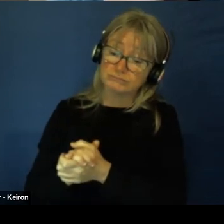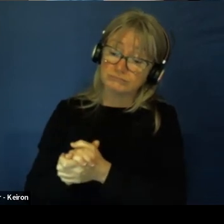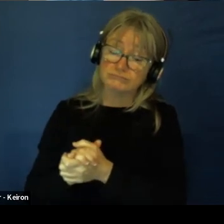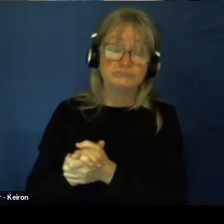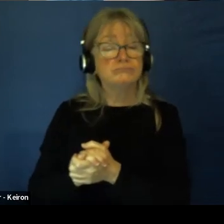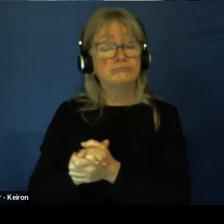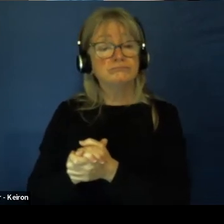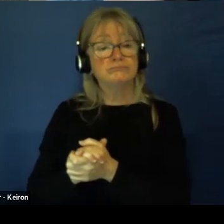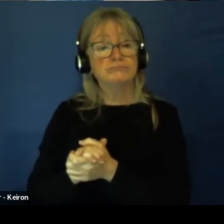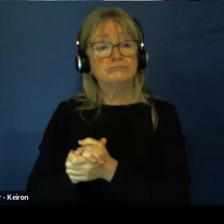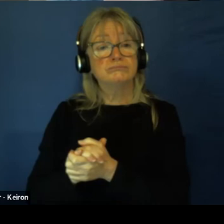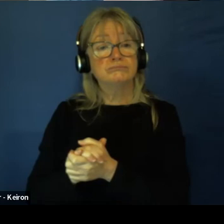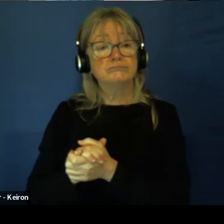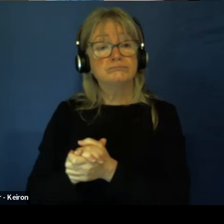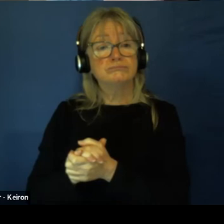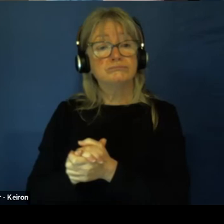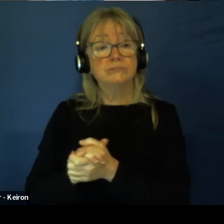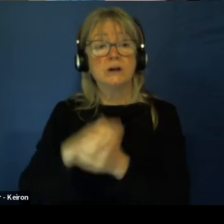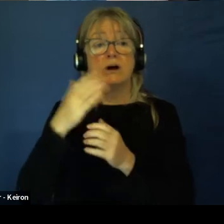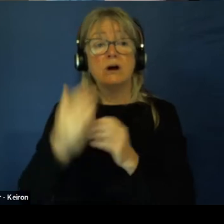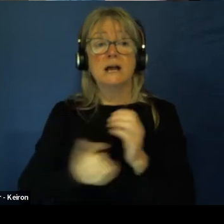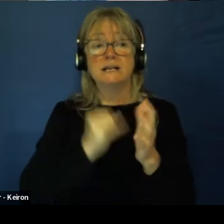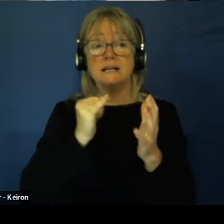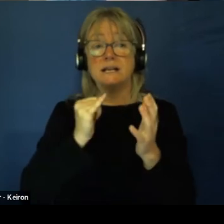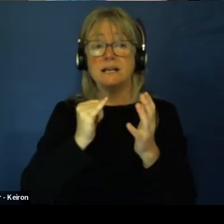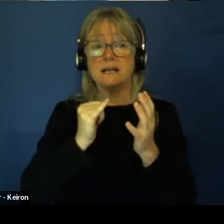I haven't at an SLS Oh, allocation.